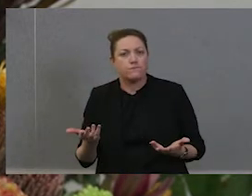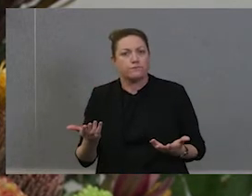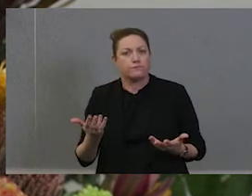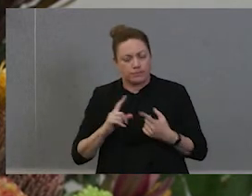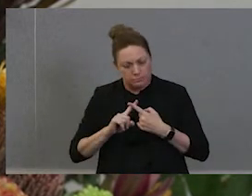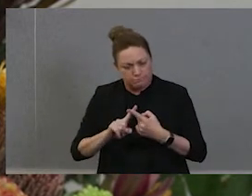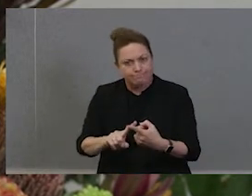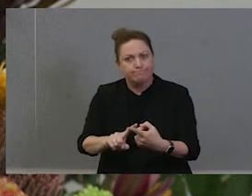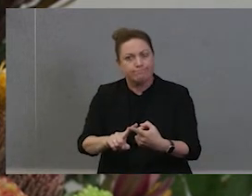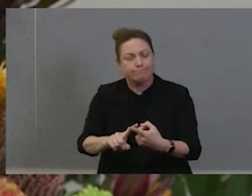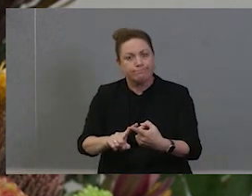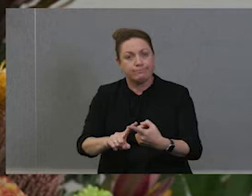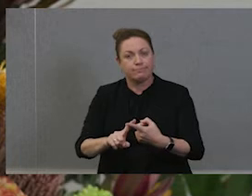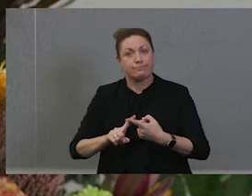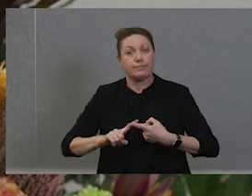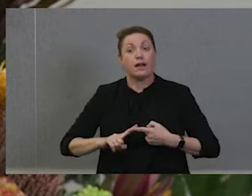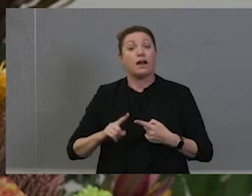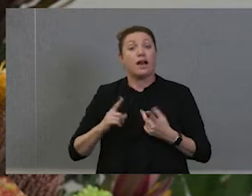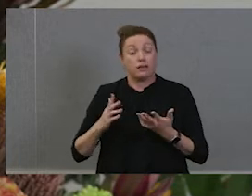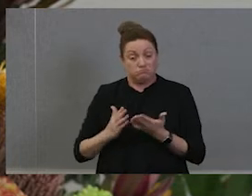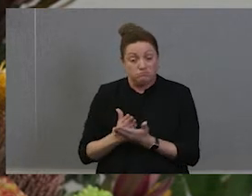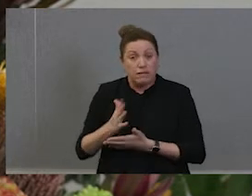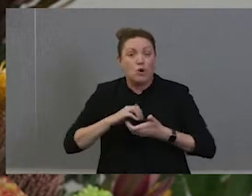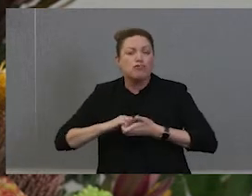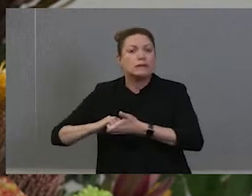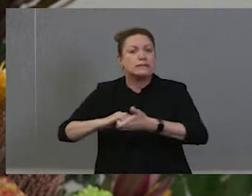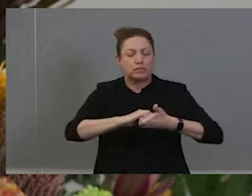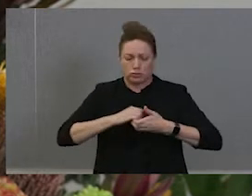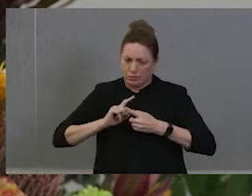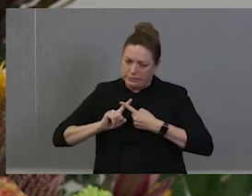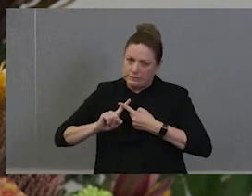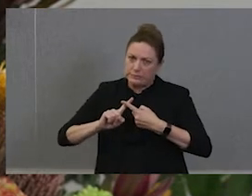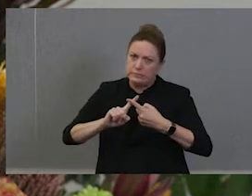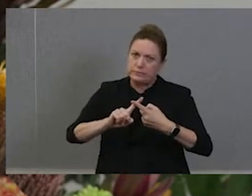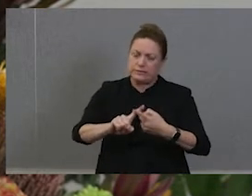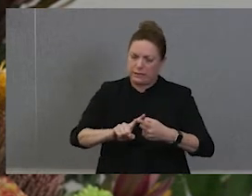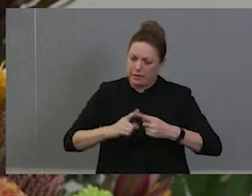on a journey that doesn't have an end date yet. And we really have to kind of keep pushing and the more I learn the